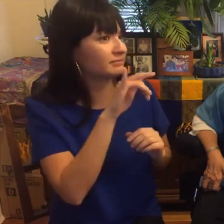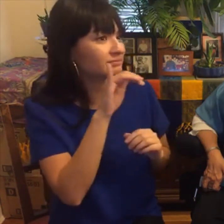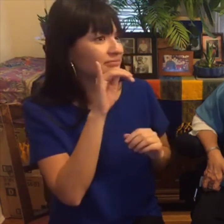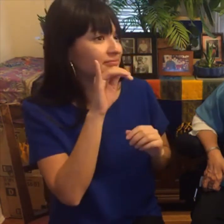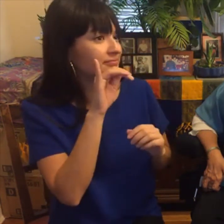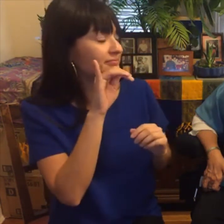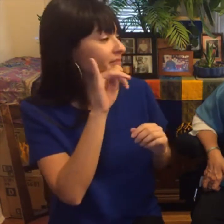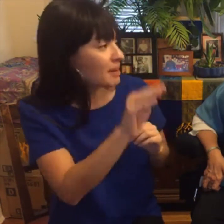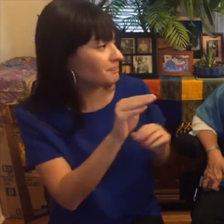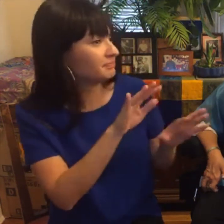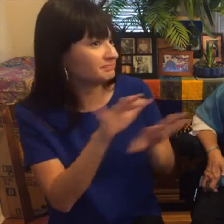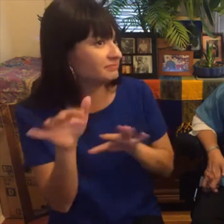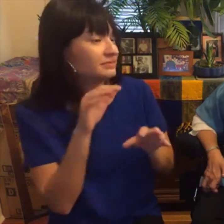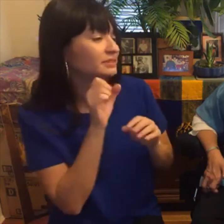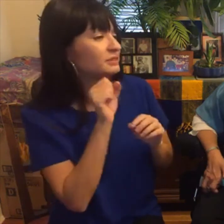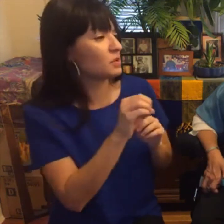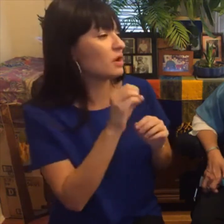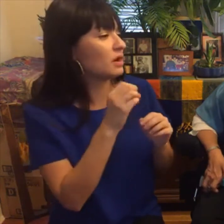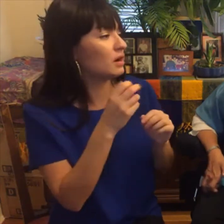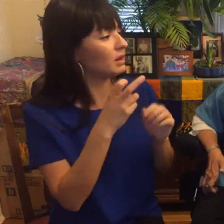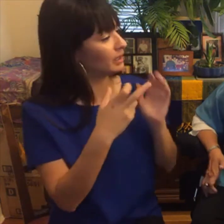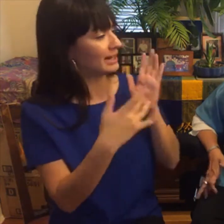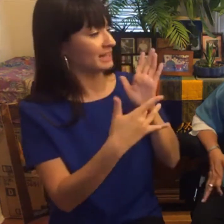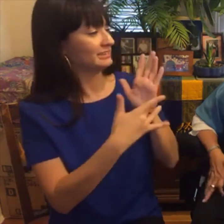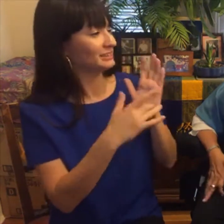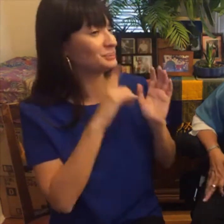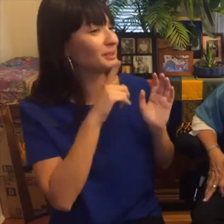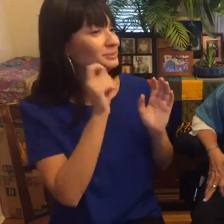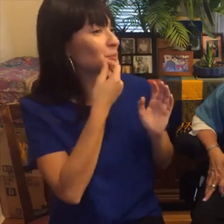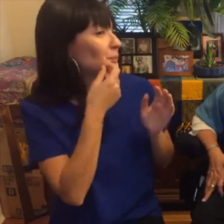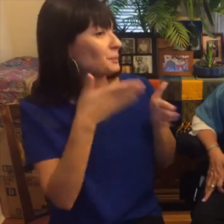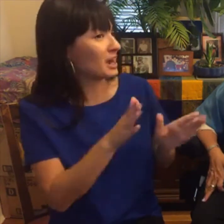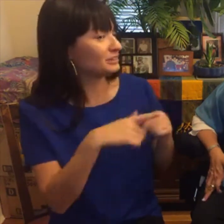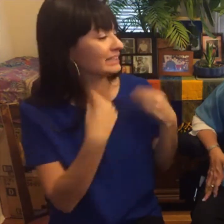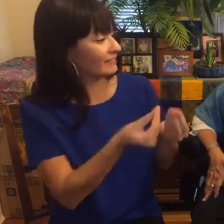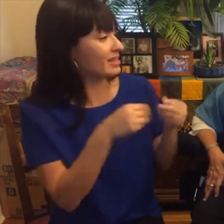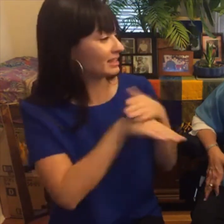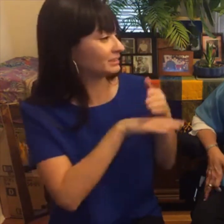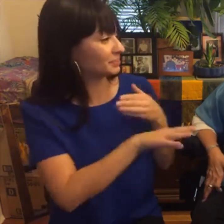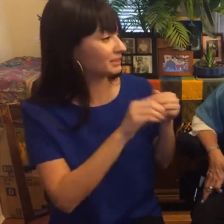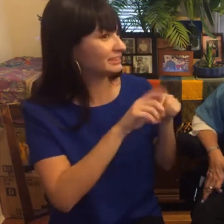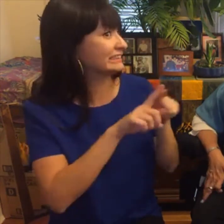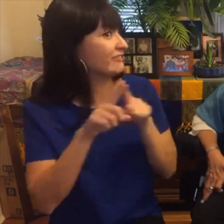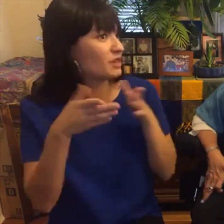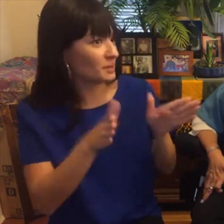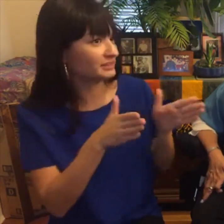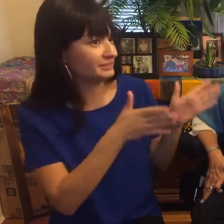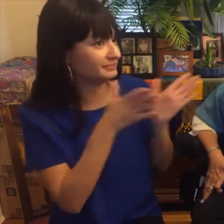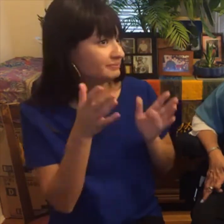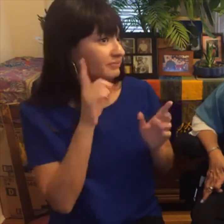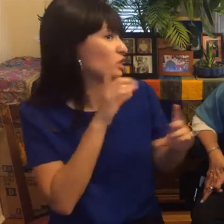I can communicate through email or instant messaging so technology is really cool way that it gives me communication